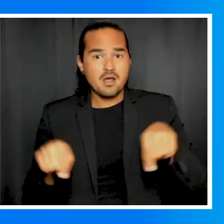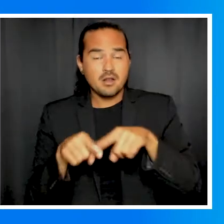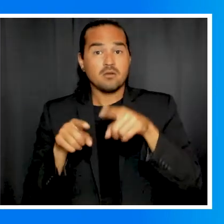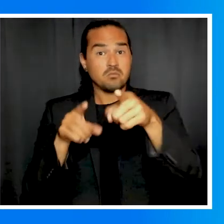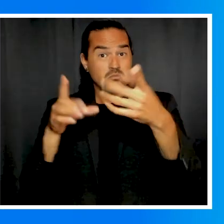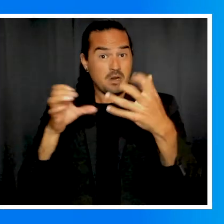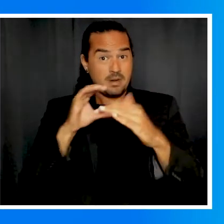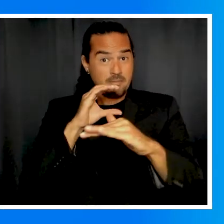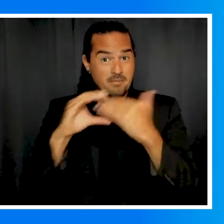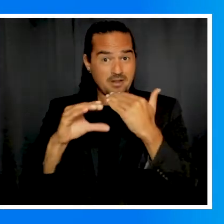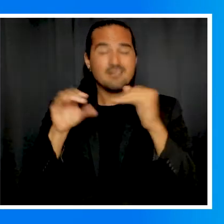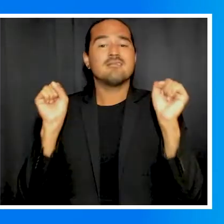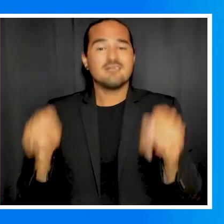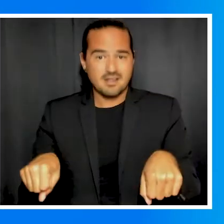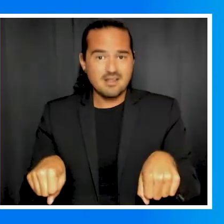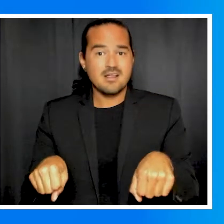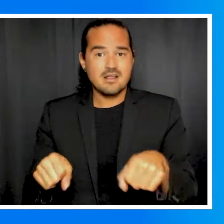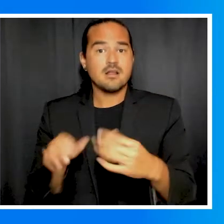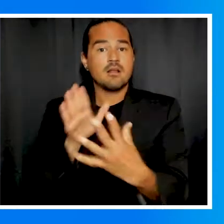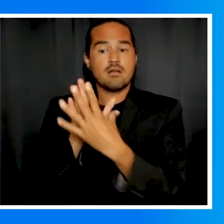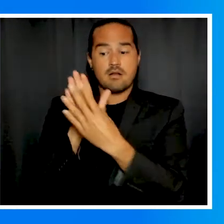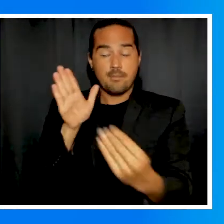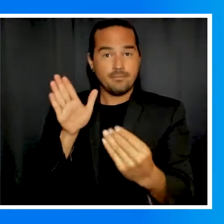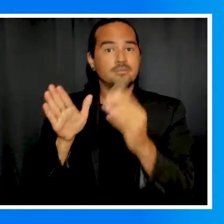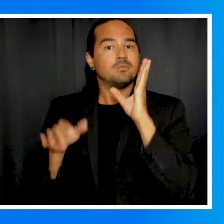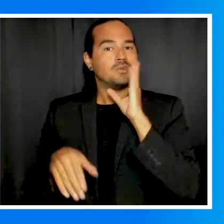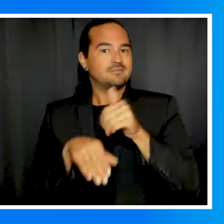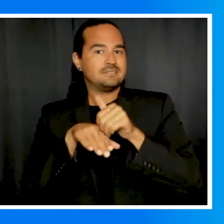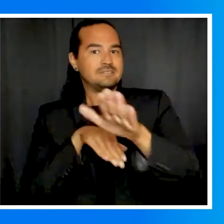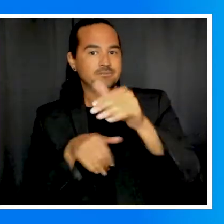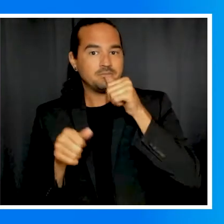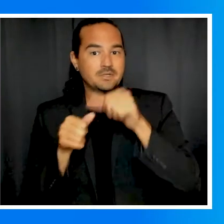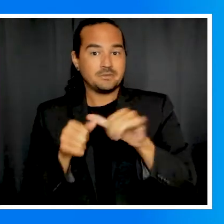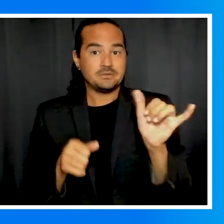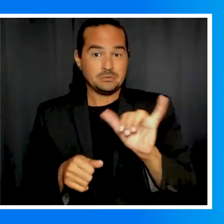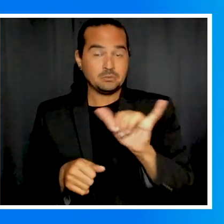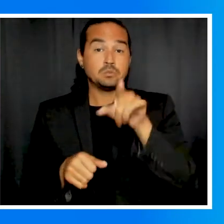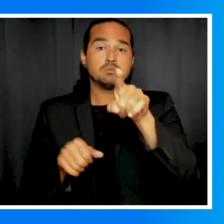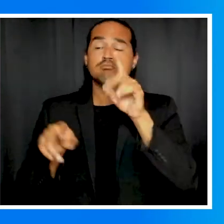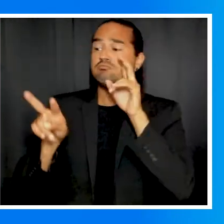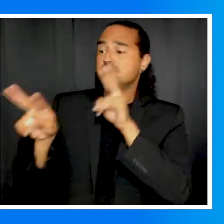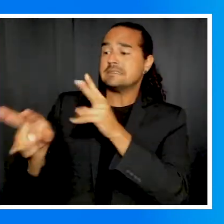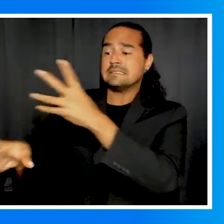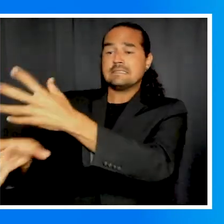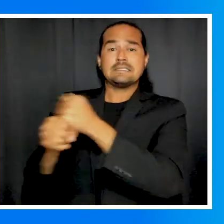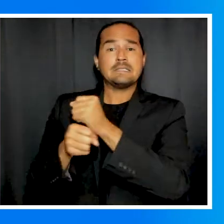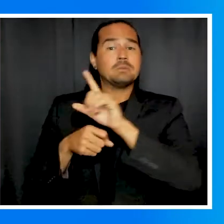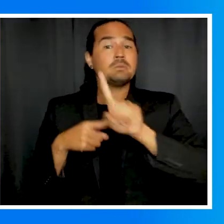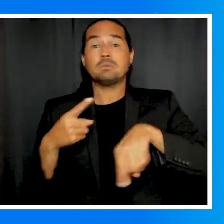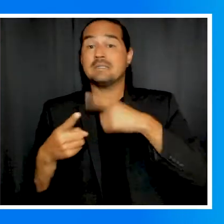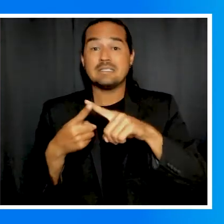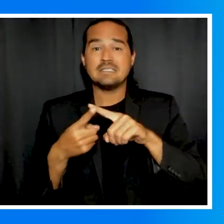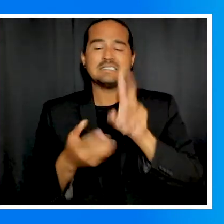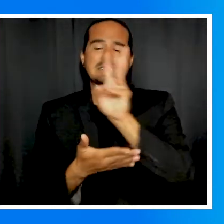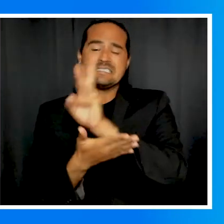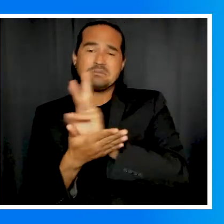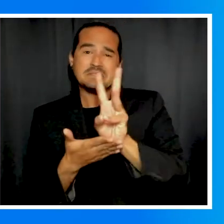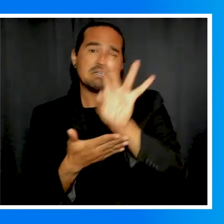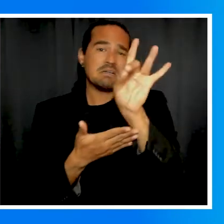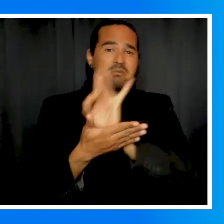you will receive your ballot by email and a hard copy by mail You can expect your ballot approximately 6-8 weeks before an election.